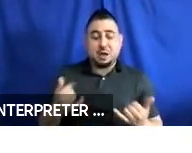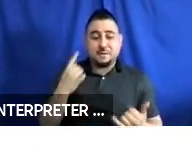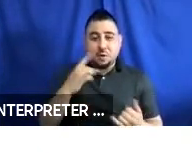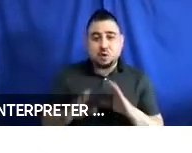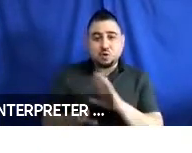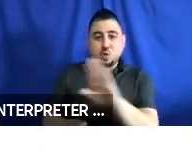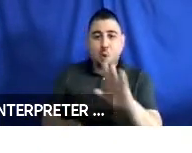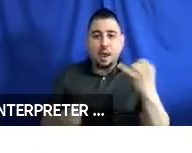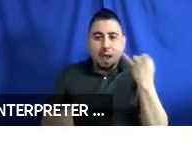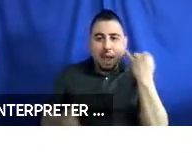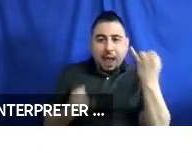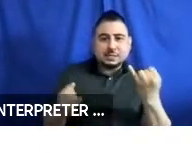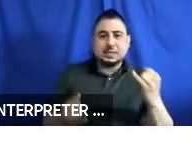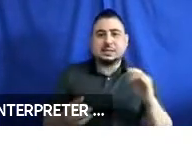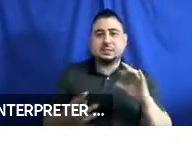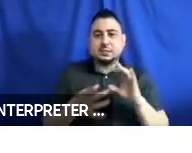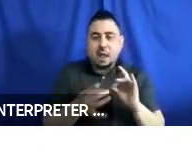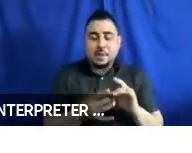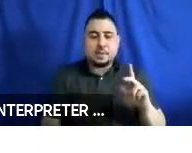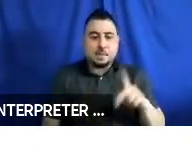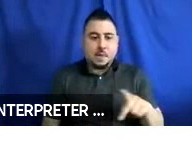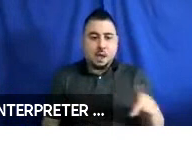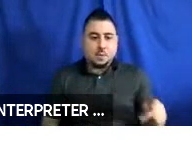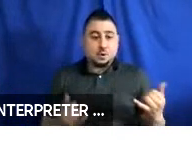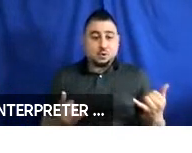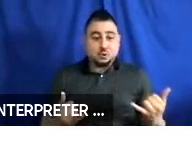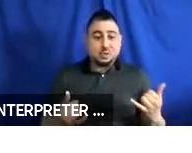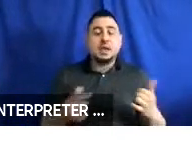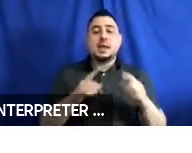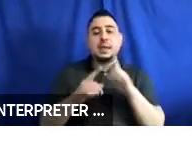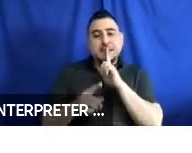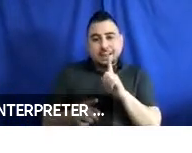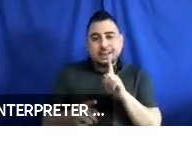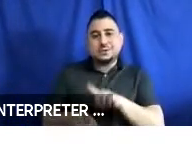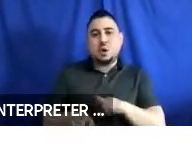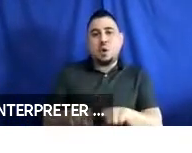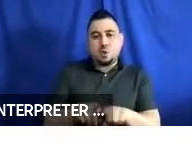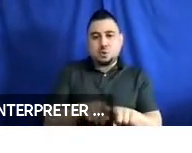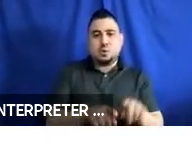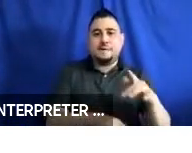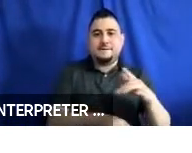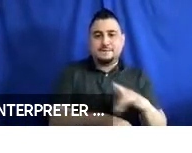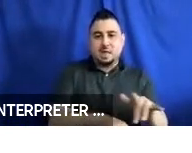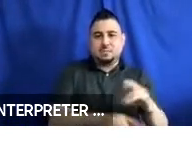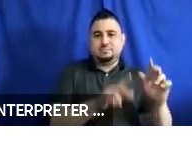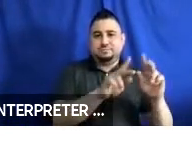Also, the PowerPoint we are presenting today is available on our website now, if you wish